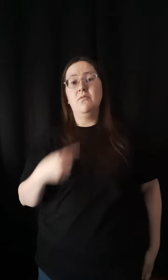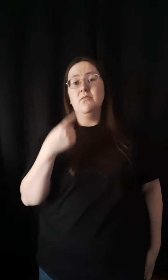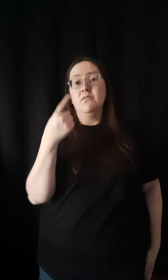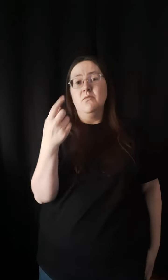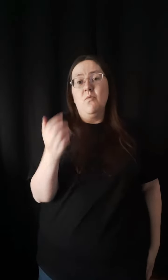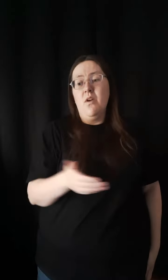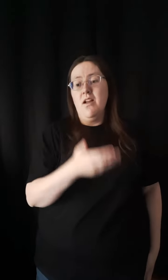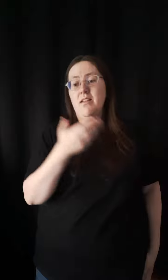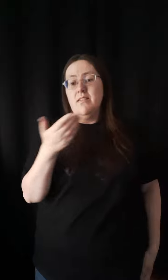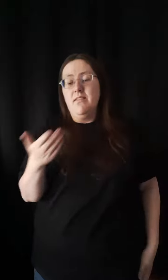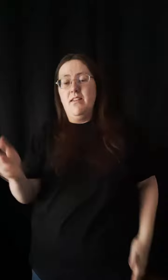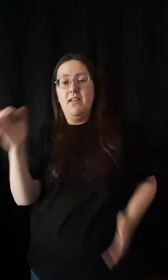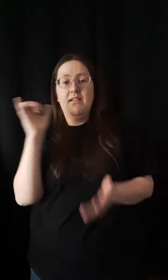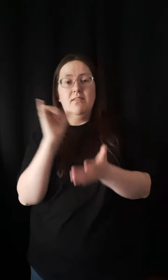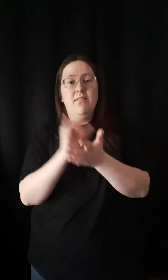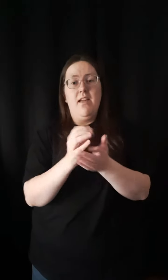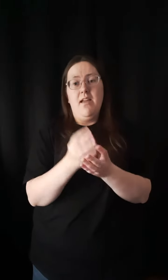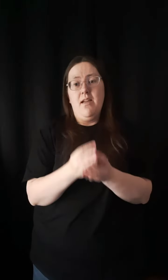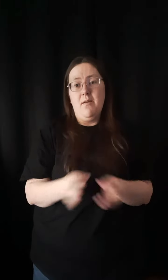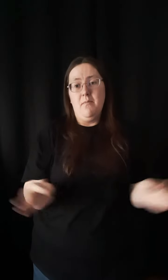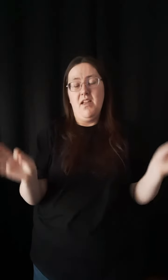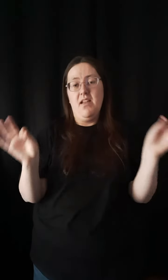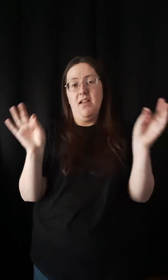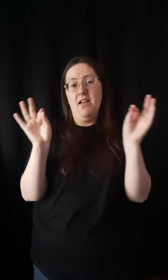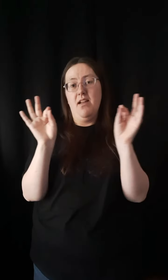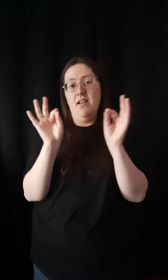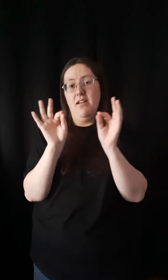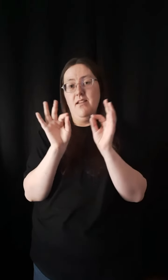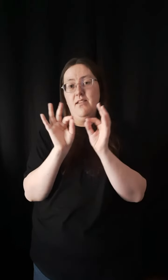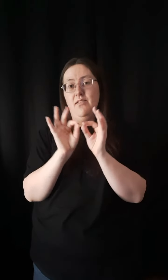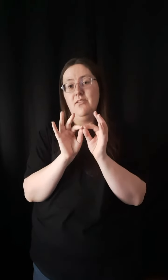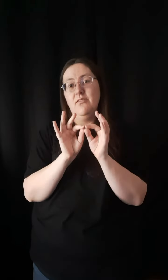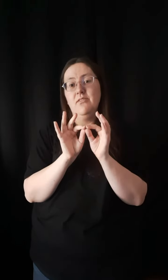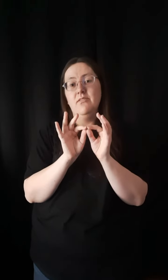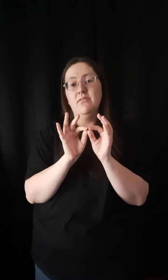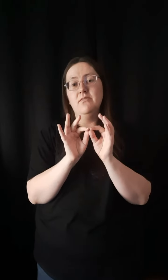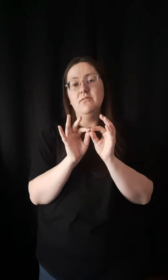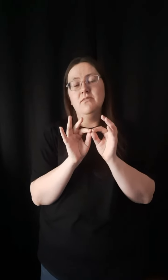There is just one thing that matters